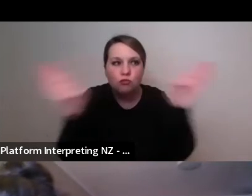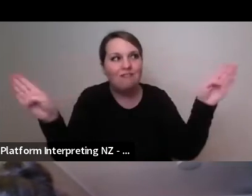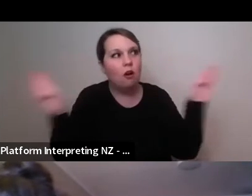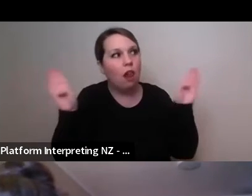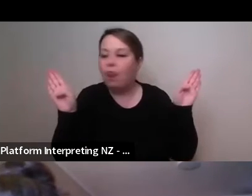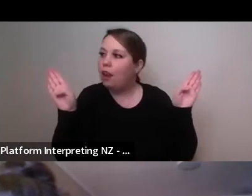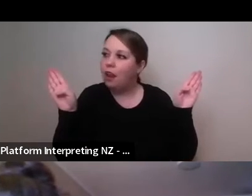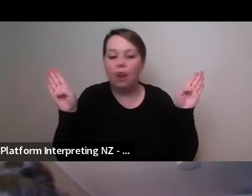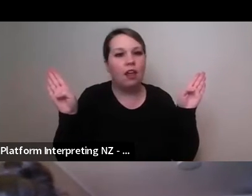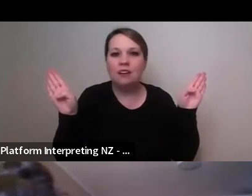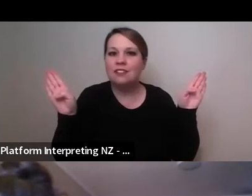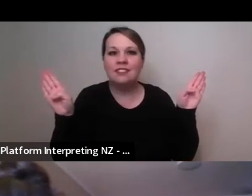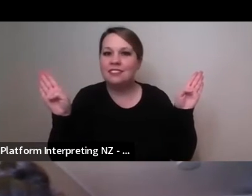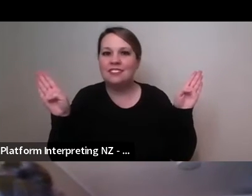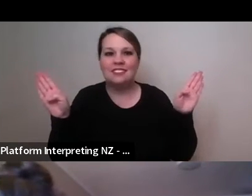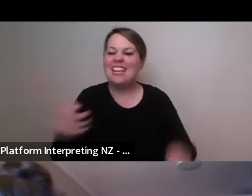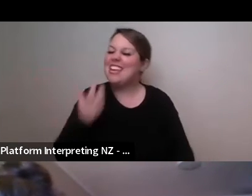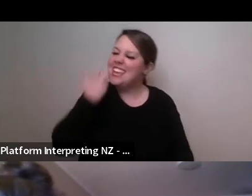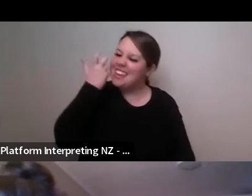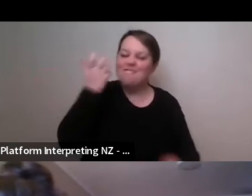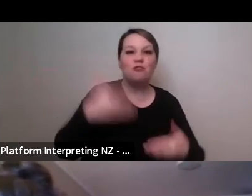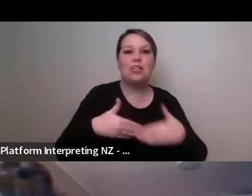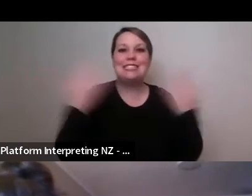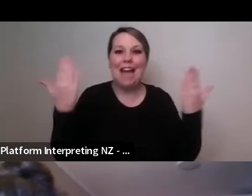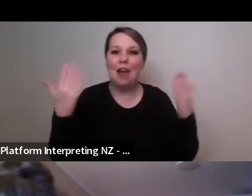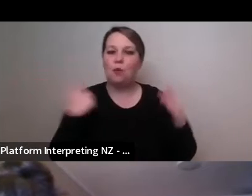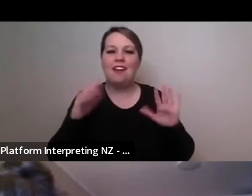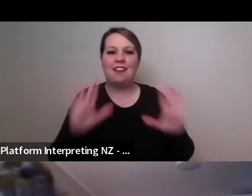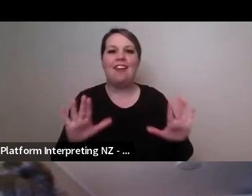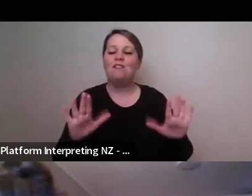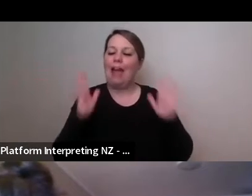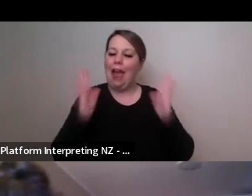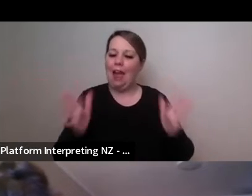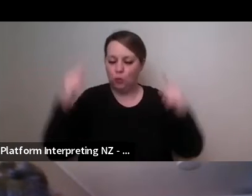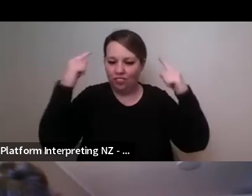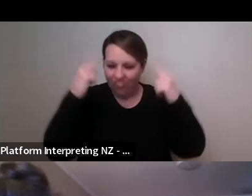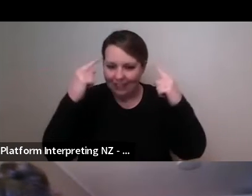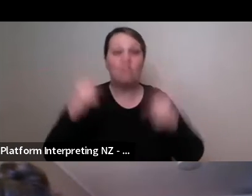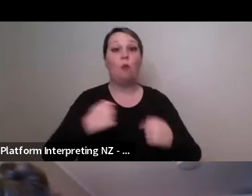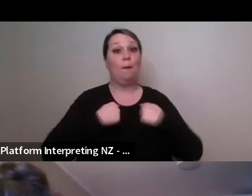there's not a single day we can't roll down like for me there's not a single day I can't